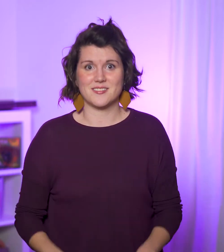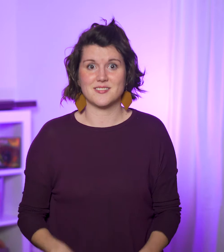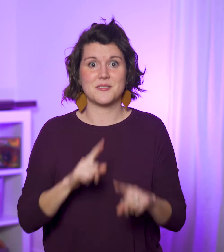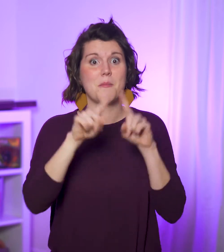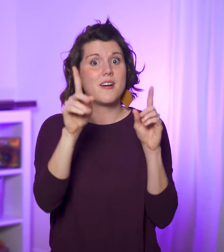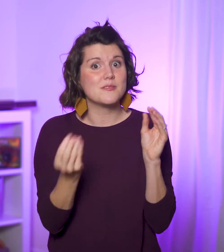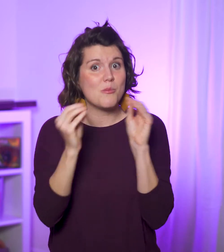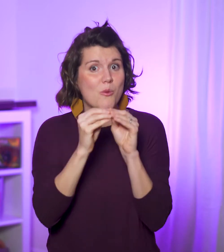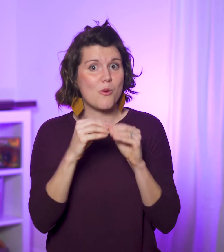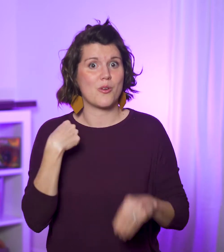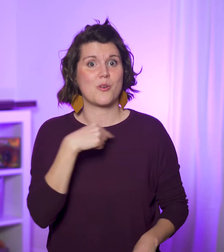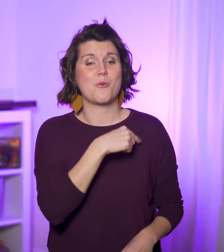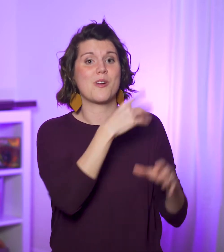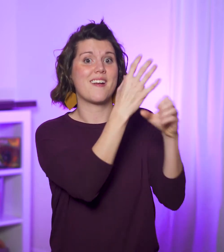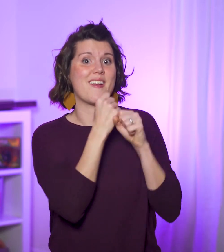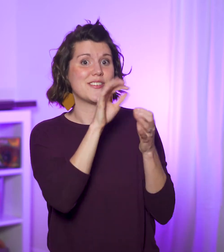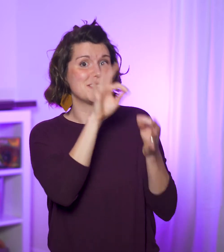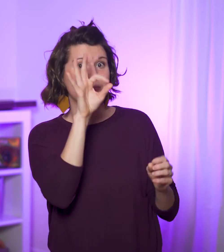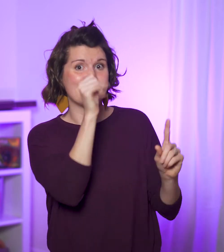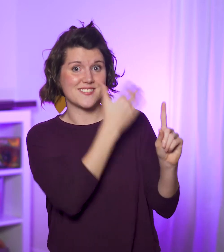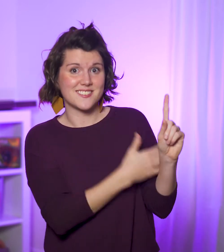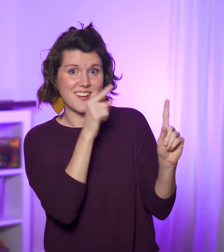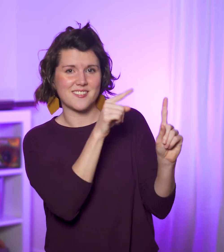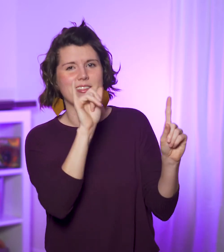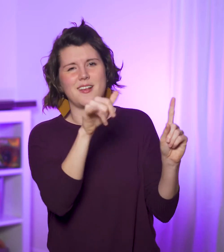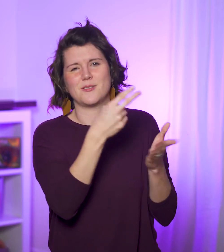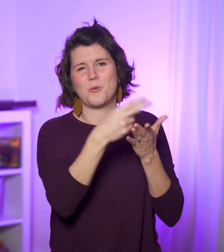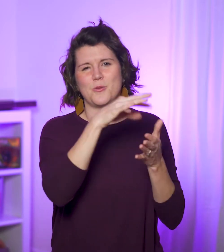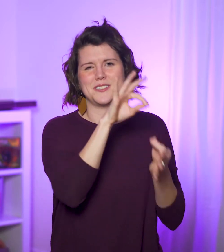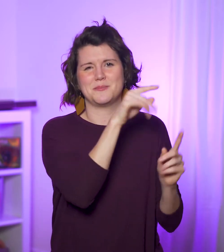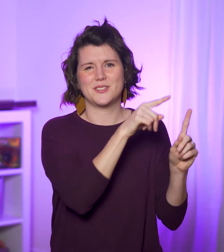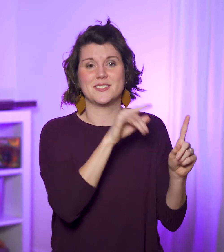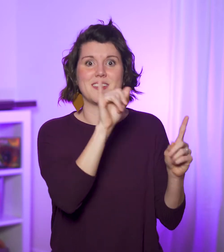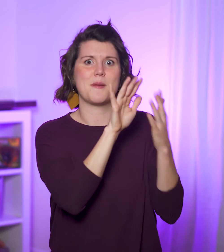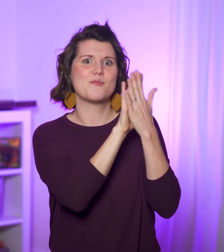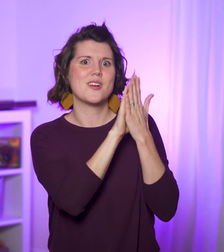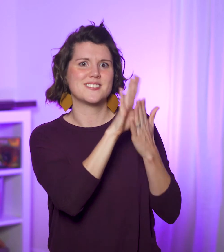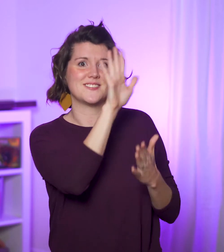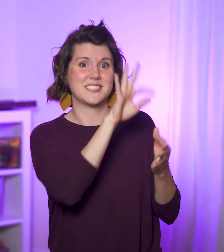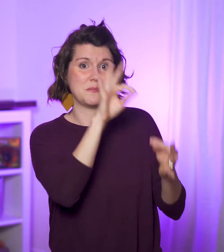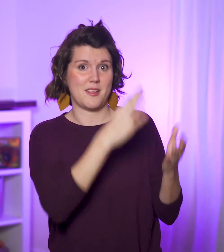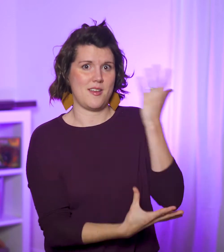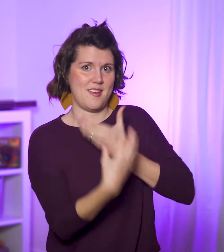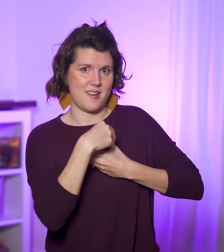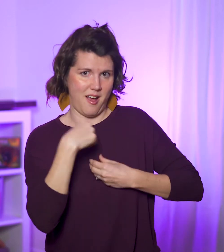But what’s more, we inherit the Spirit of the Son (that is, the Holy Spirit). The presence of the Spirit in us